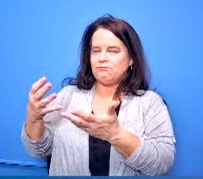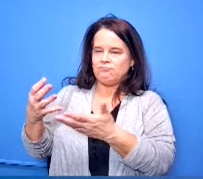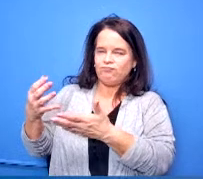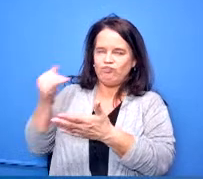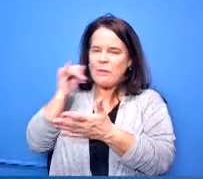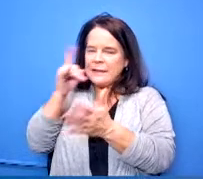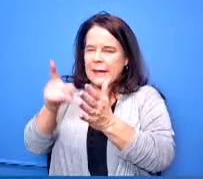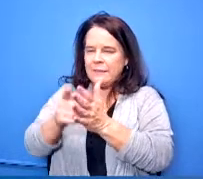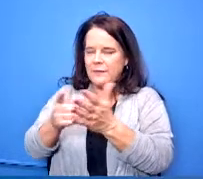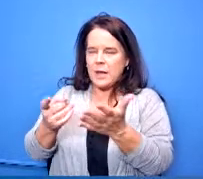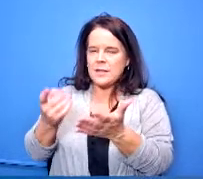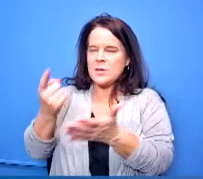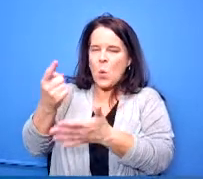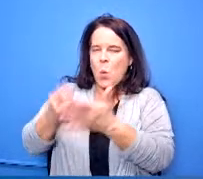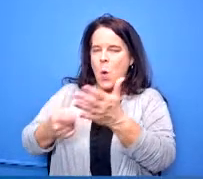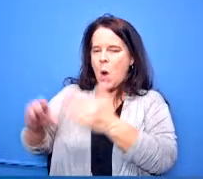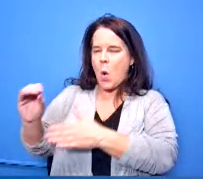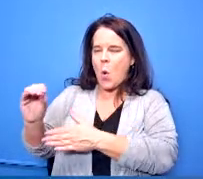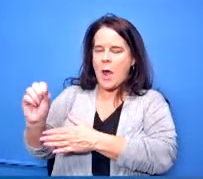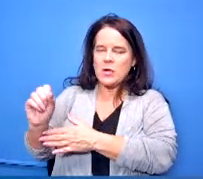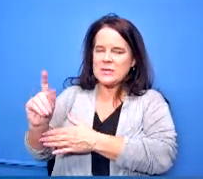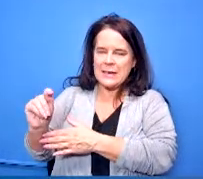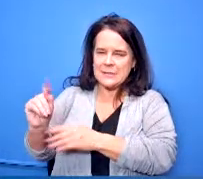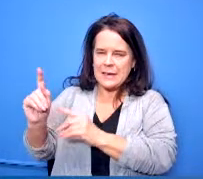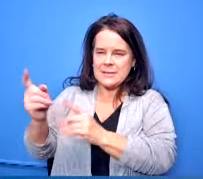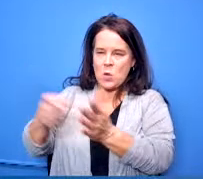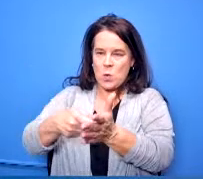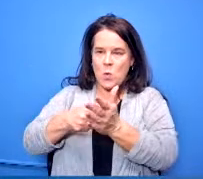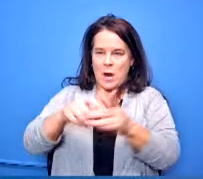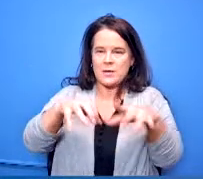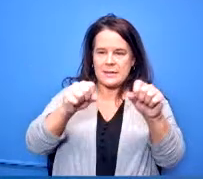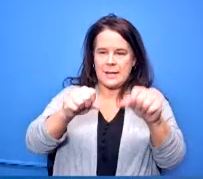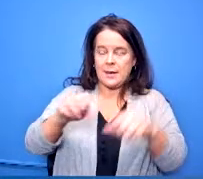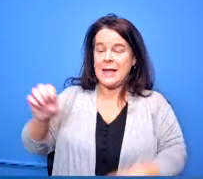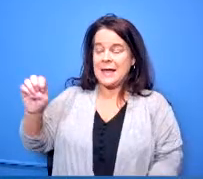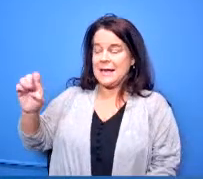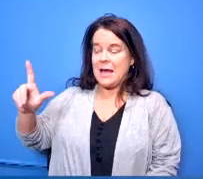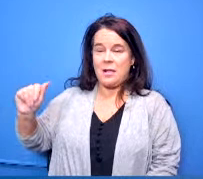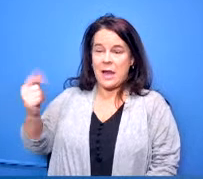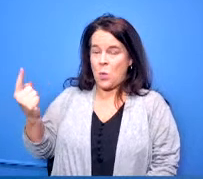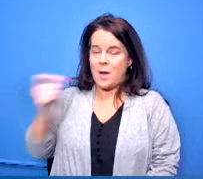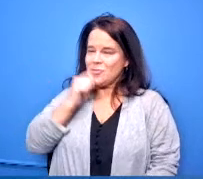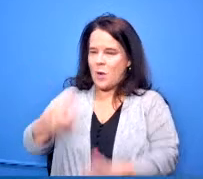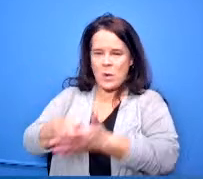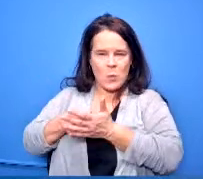required to take they no longer have to take the ela 1 test that so they went from seven